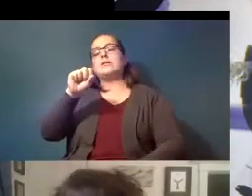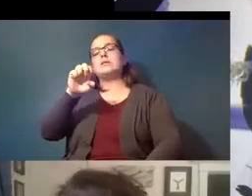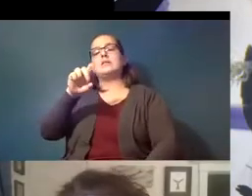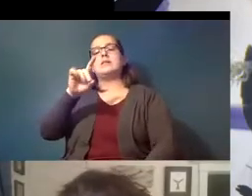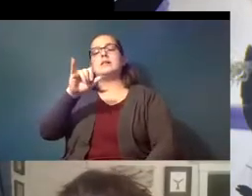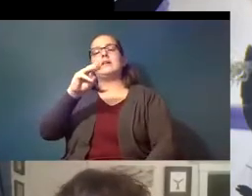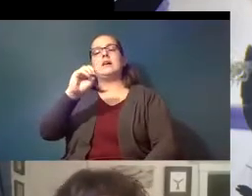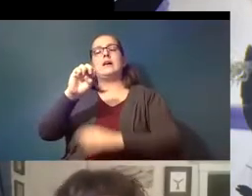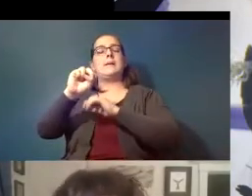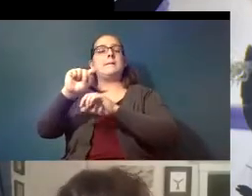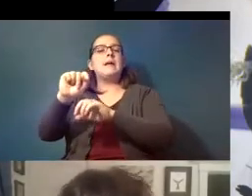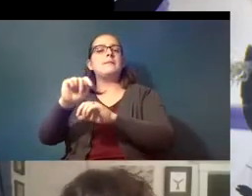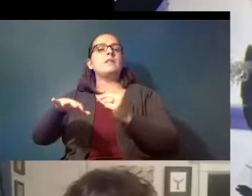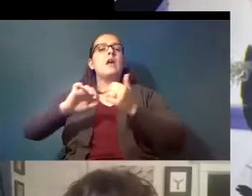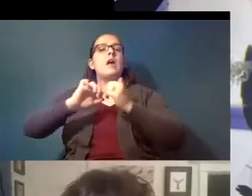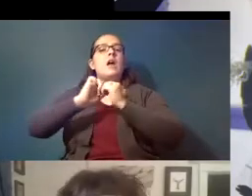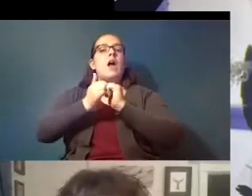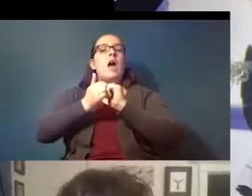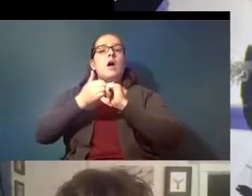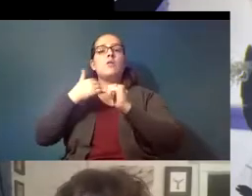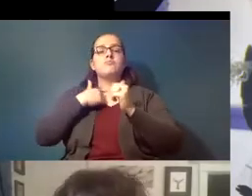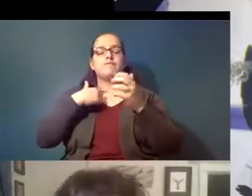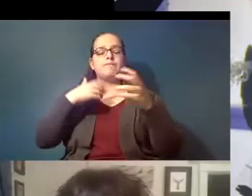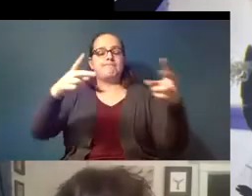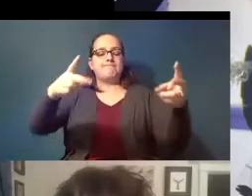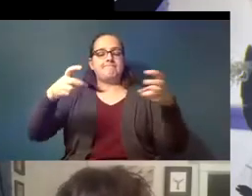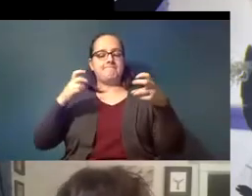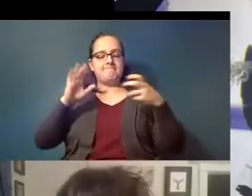talk about how we're taking all of this data all of these data that scientists